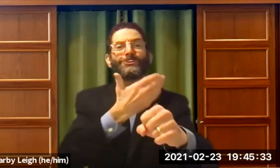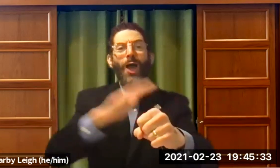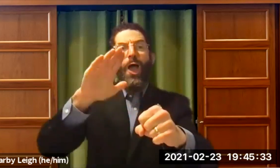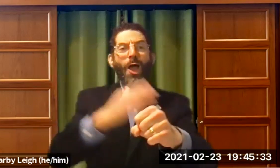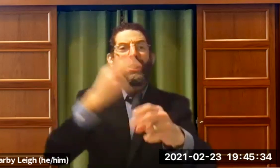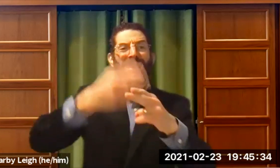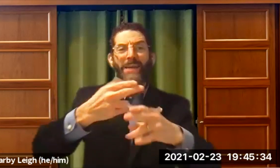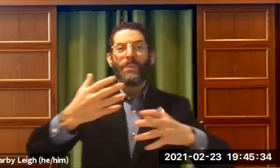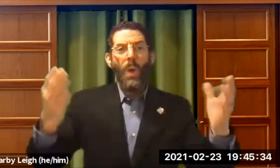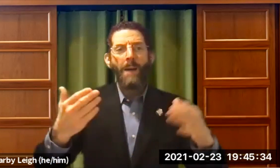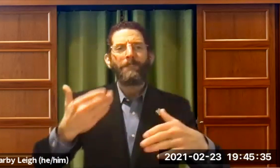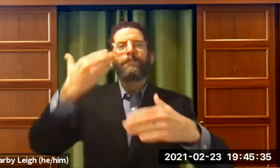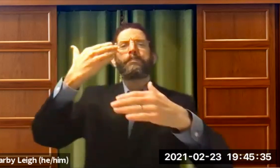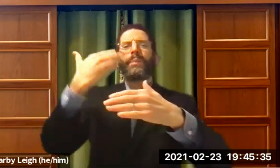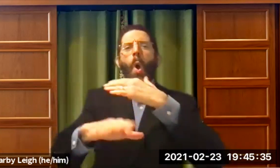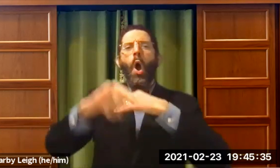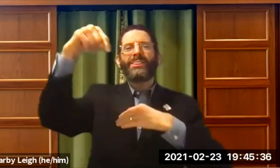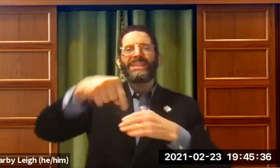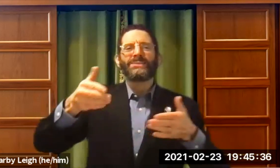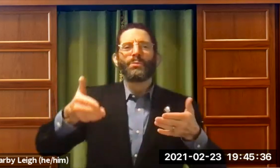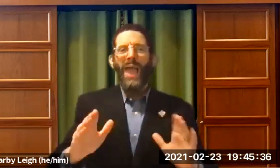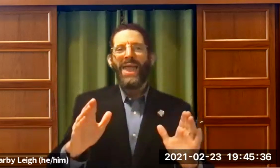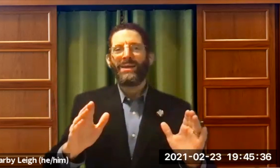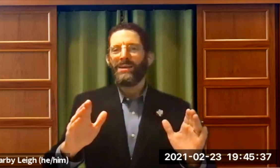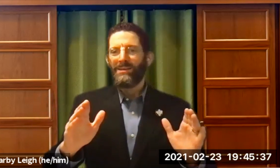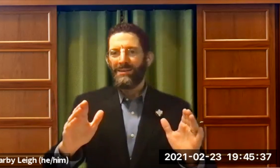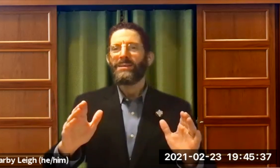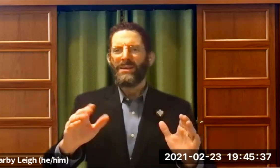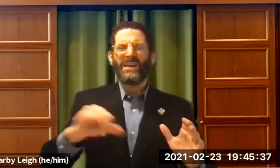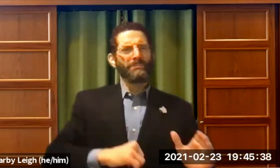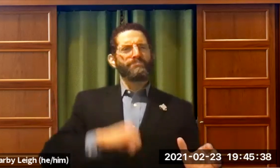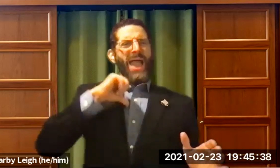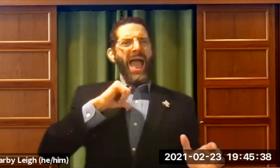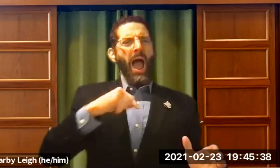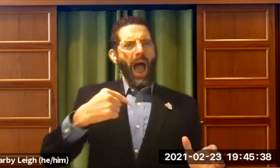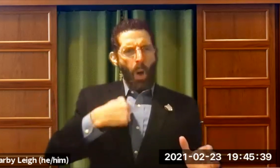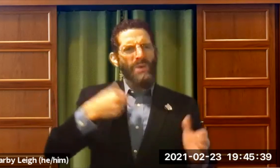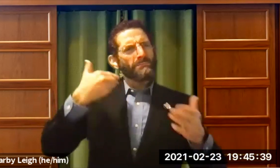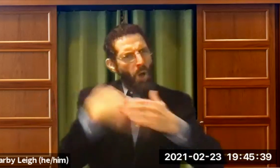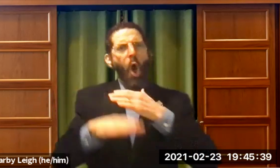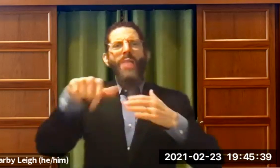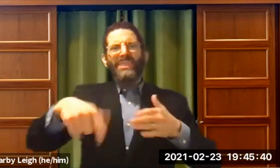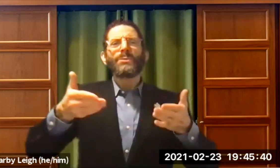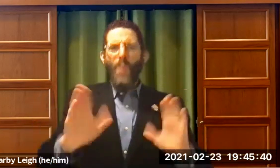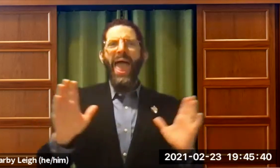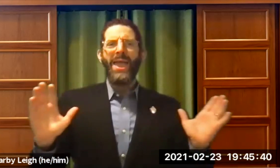So she's a famous singer. And she's famous because she was born this way. She wrote a song born this way